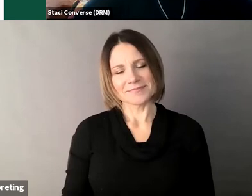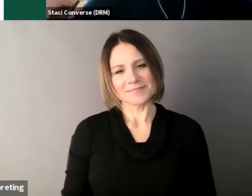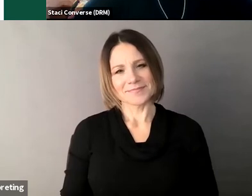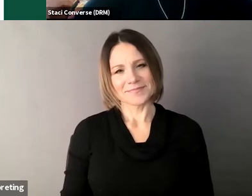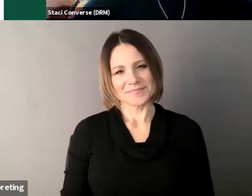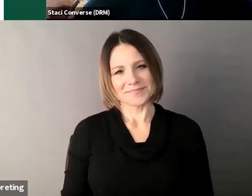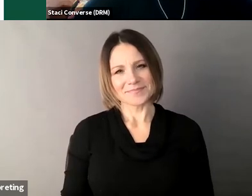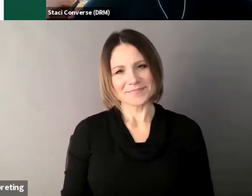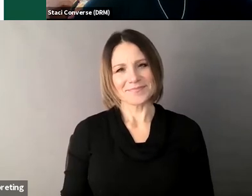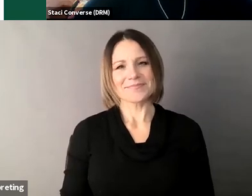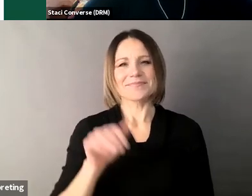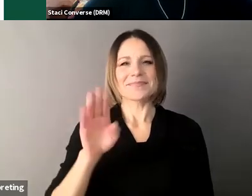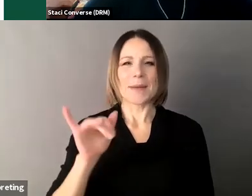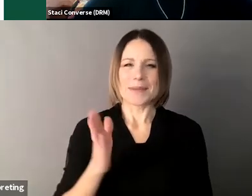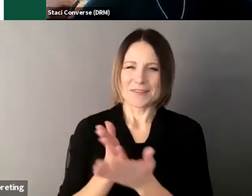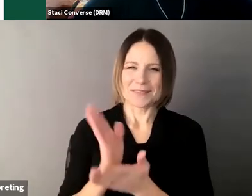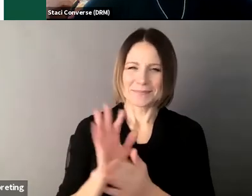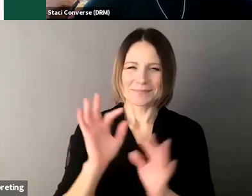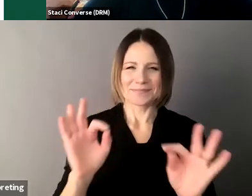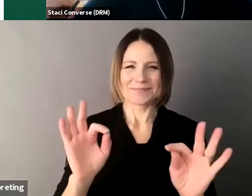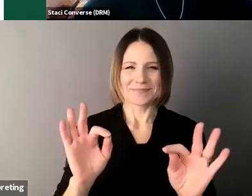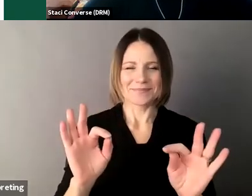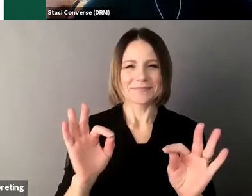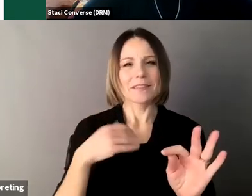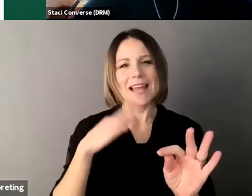all right and I will stop it here and share the results with you all